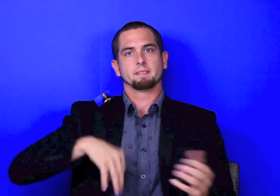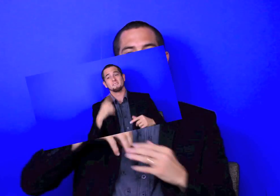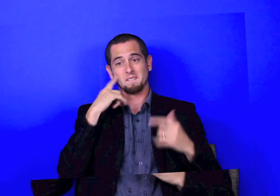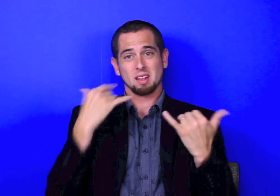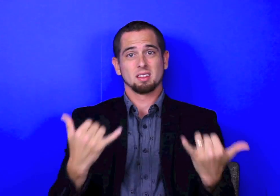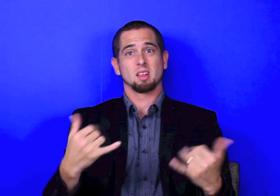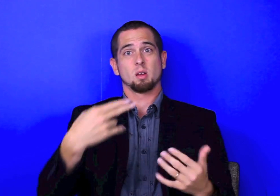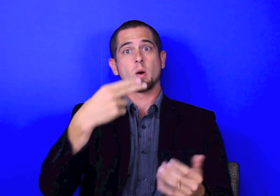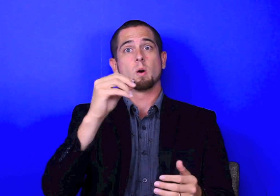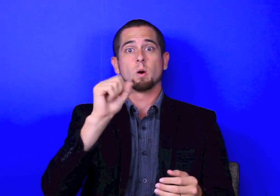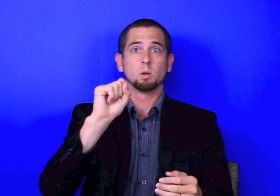It will help me with the numbers so I can keep on doing this.